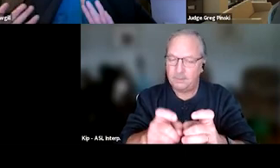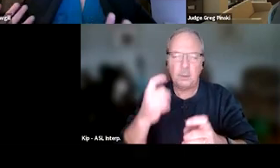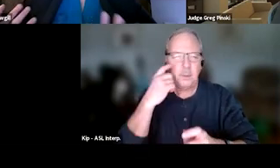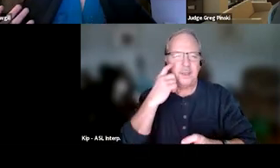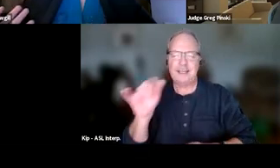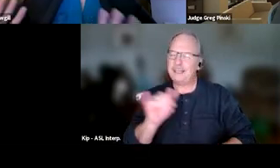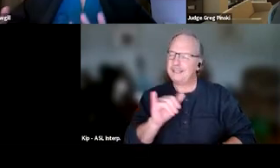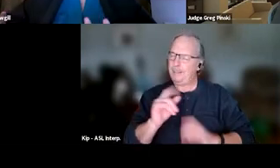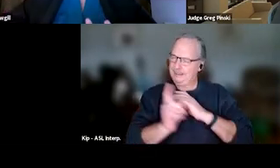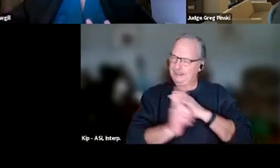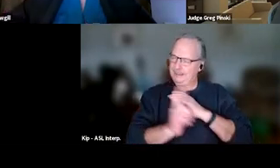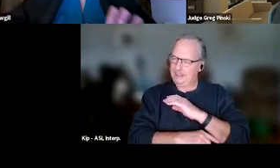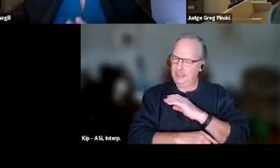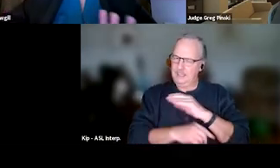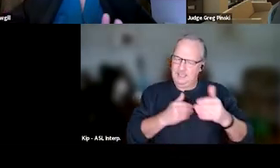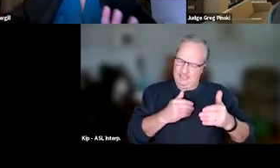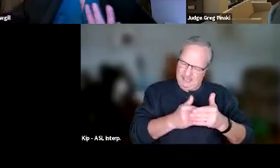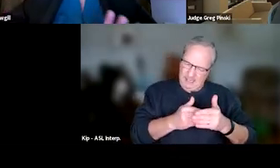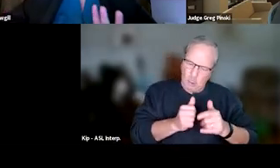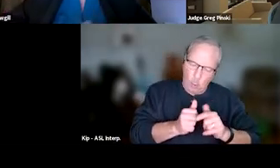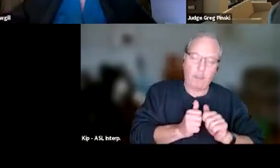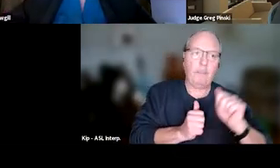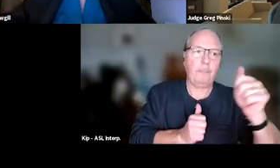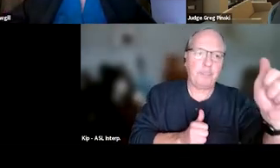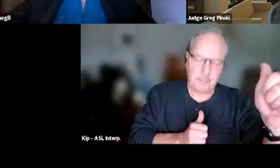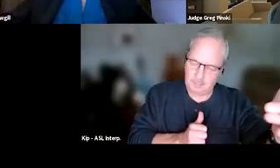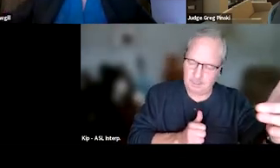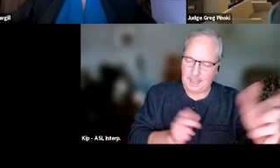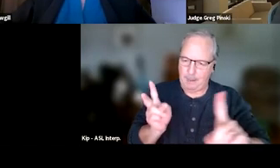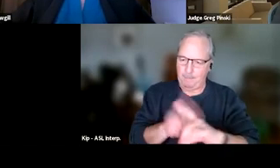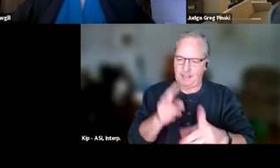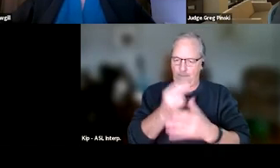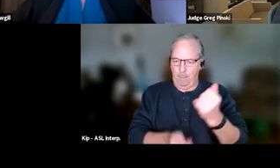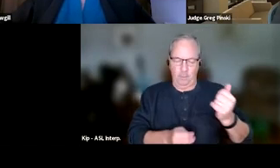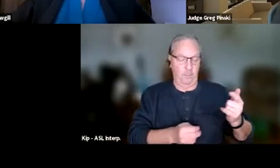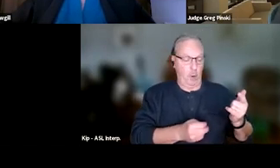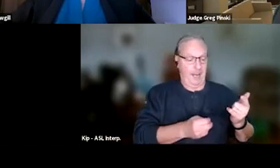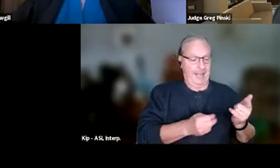is this a distal or proximal. It applies for both incentives and sanctions when we're looking at that.